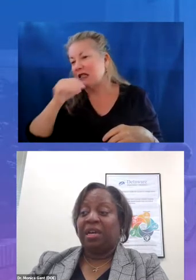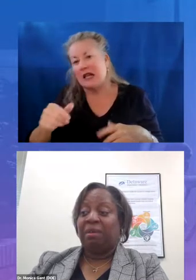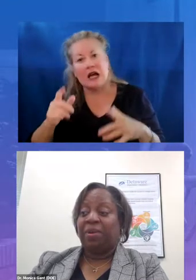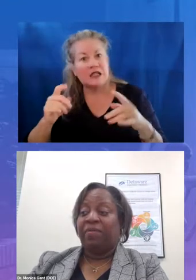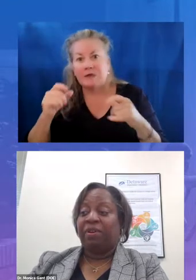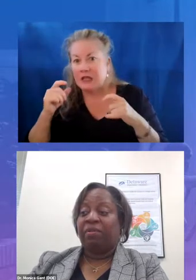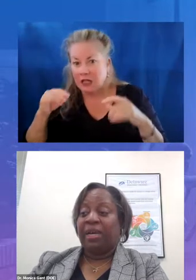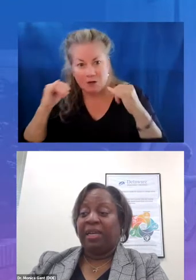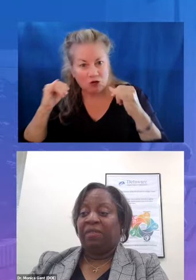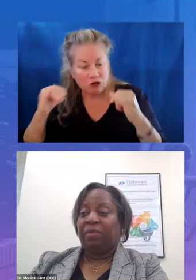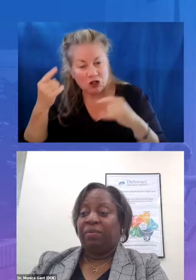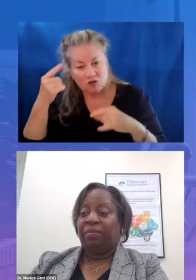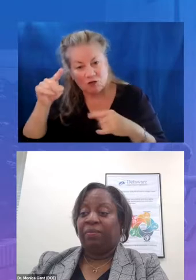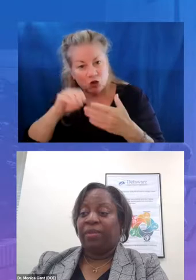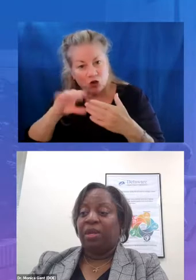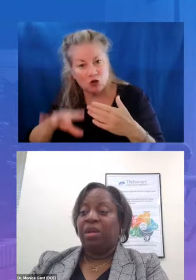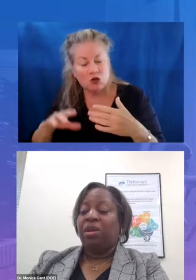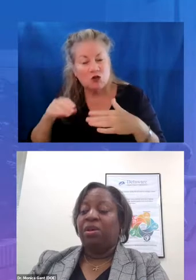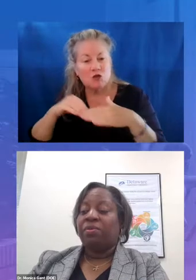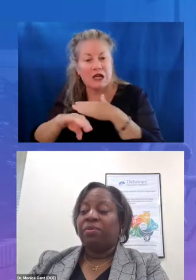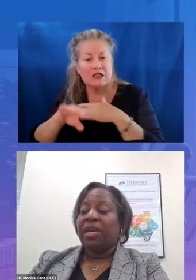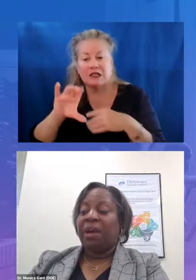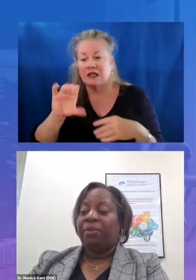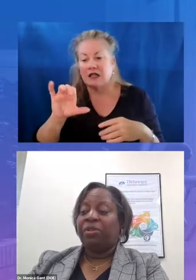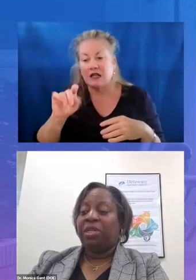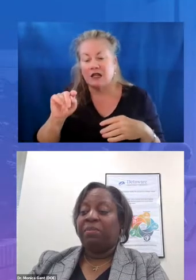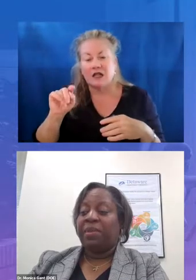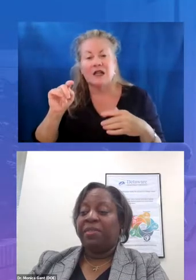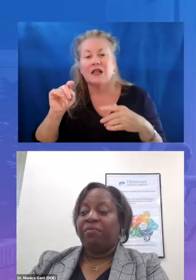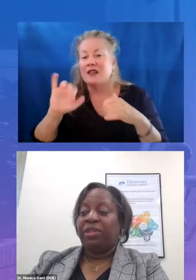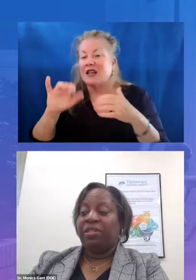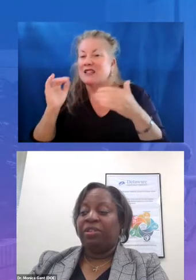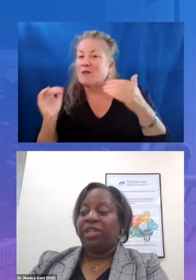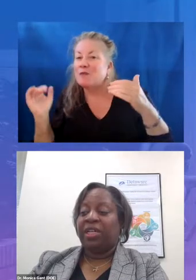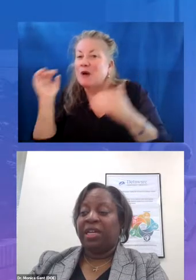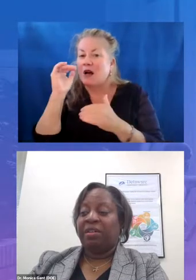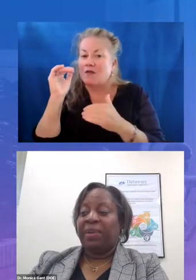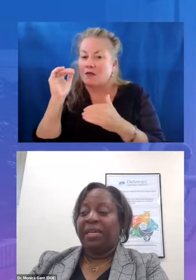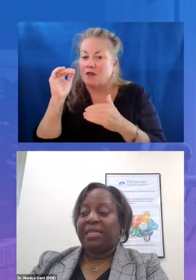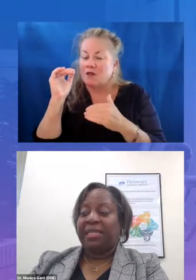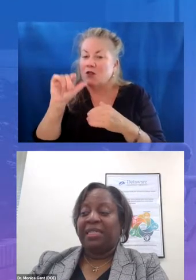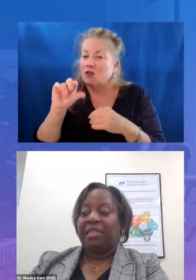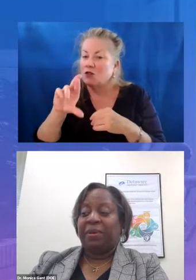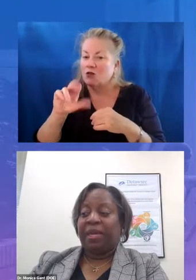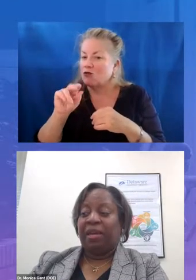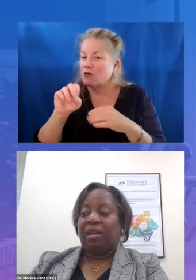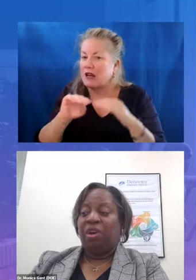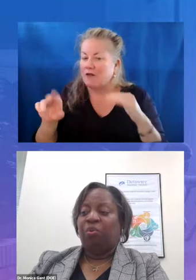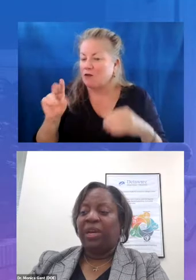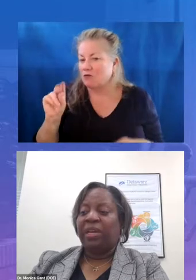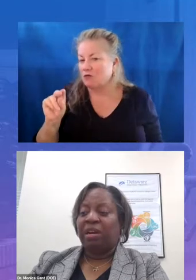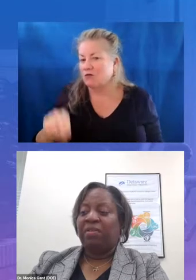above their grade level through the opportunity myth research conducted by tntp we learned that